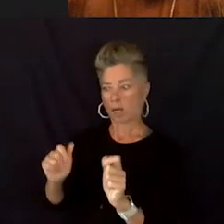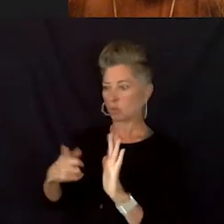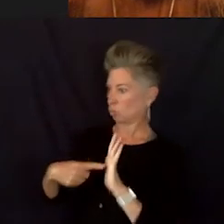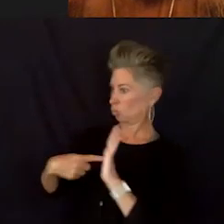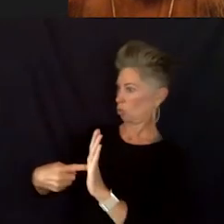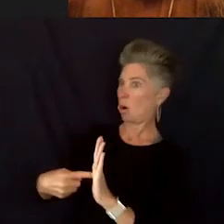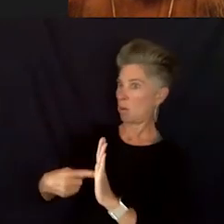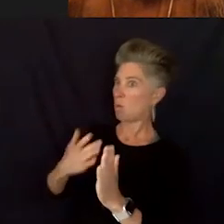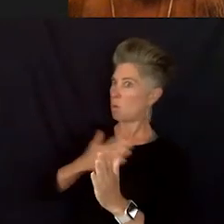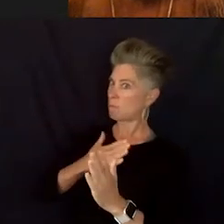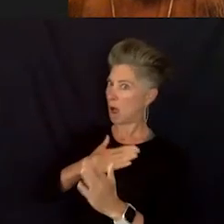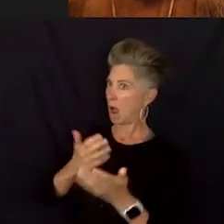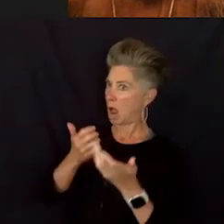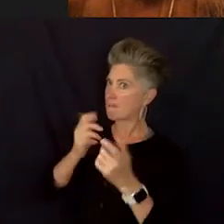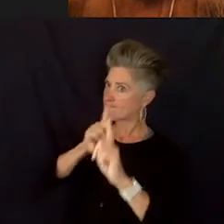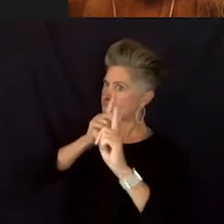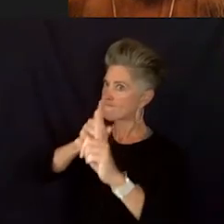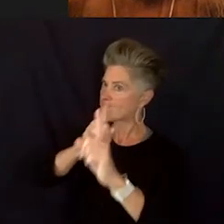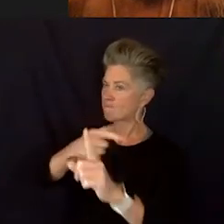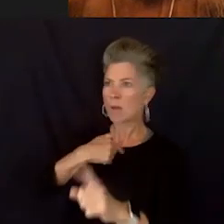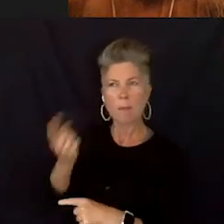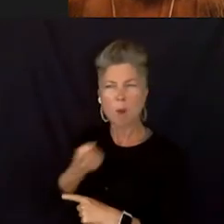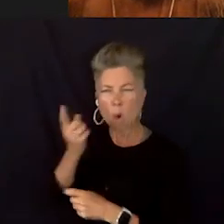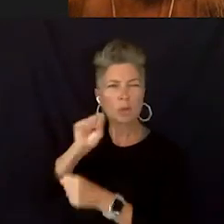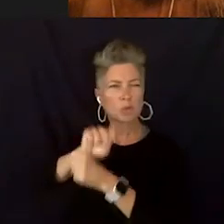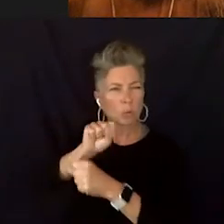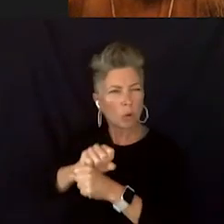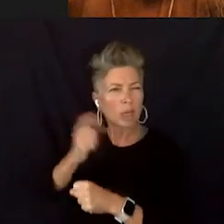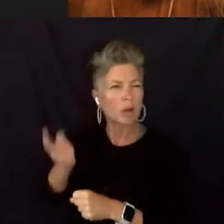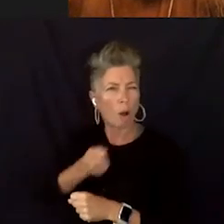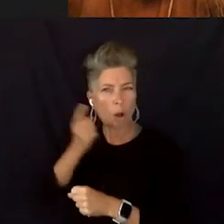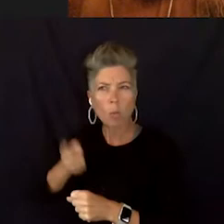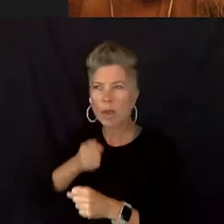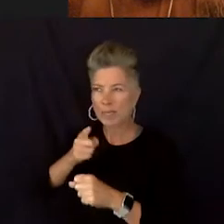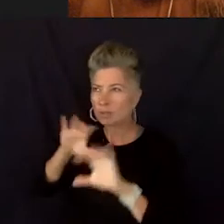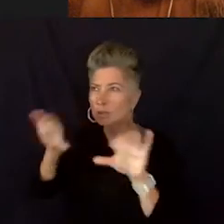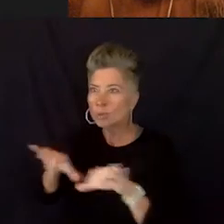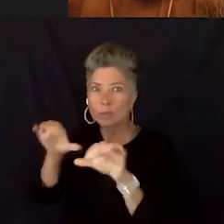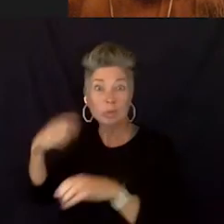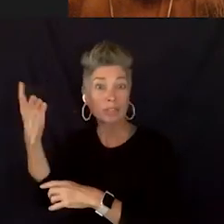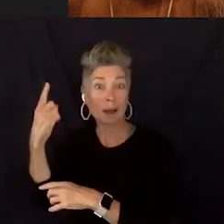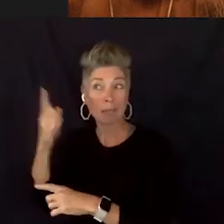Like I'm always working, I'm always doing something. So I kinda just tell them like like, follow your passions